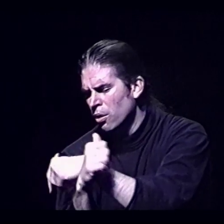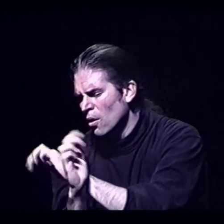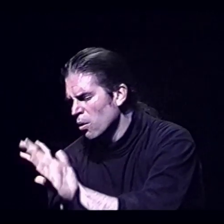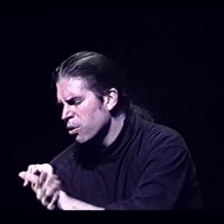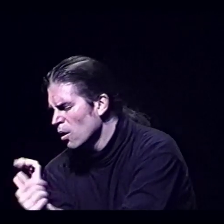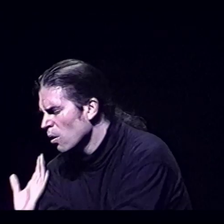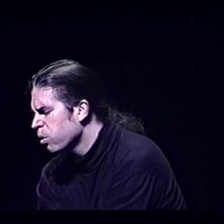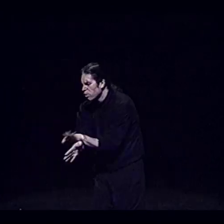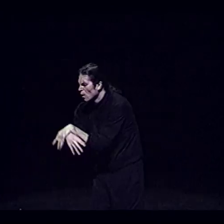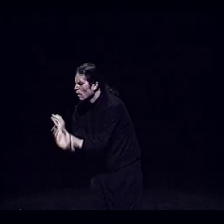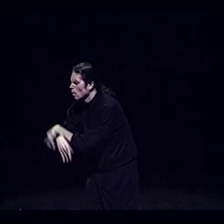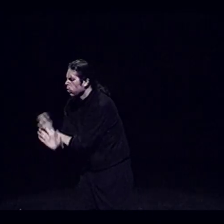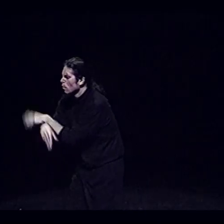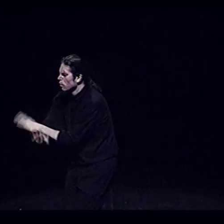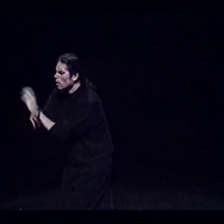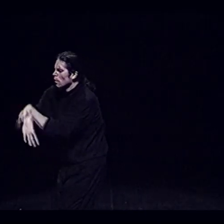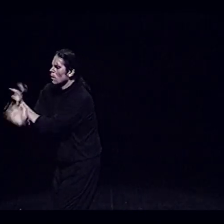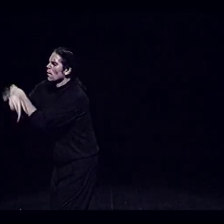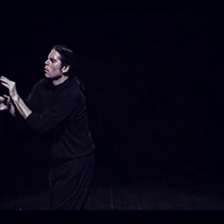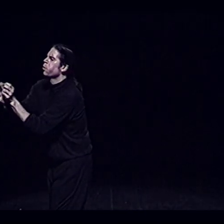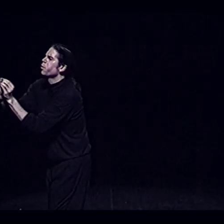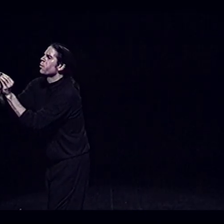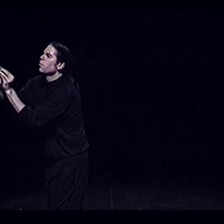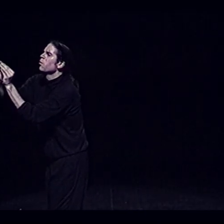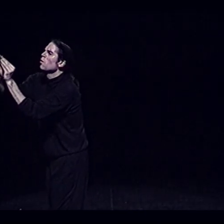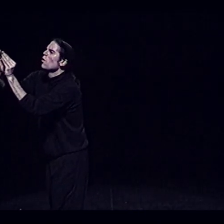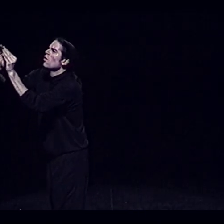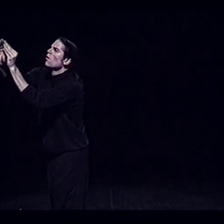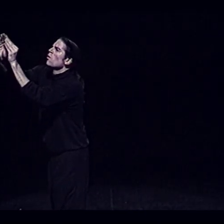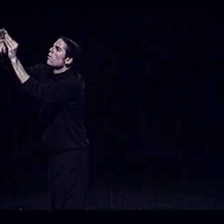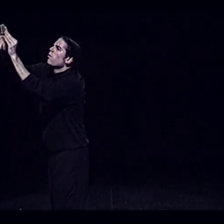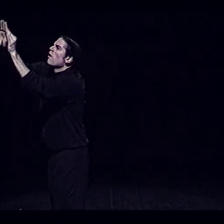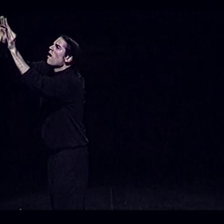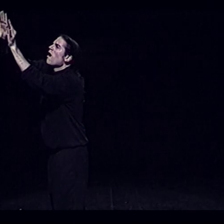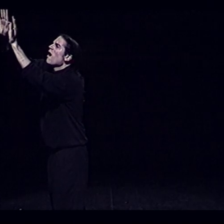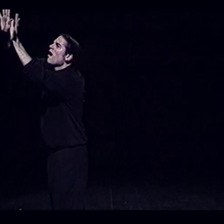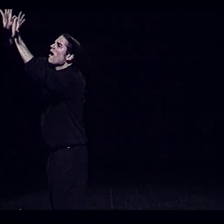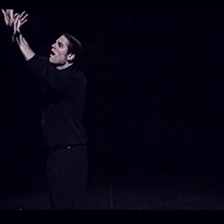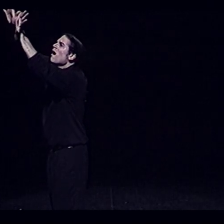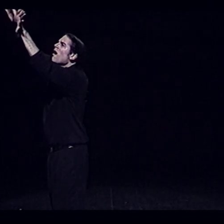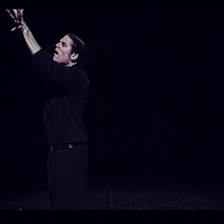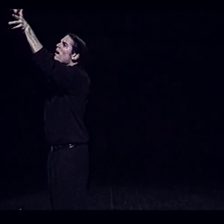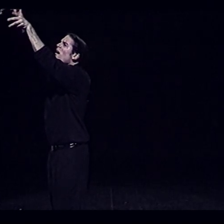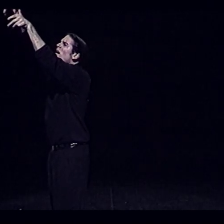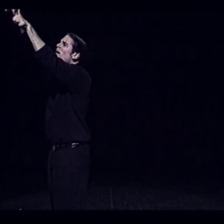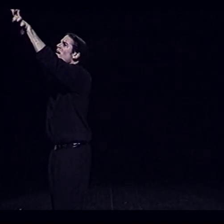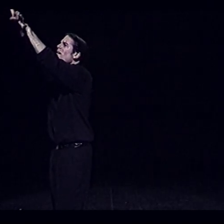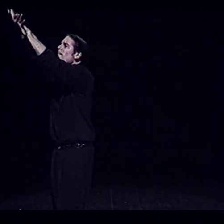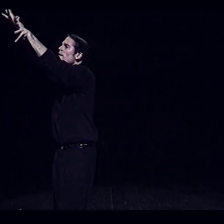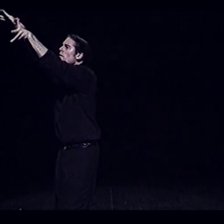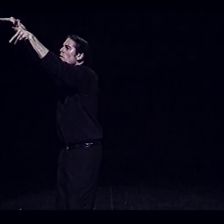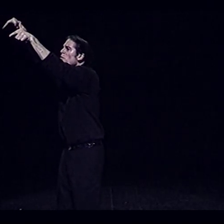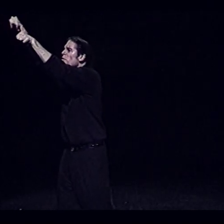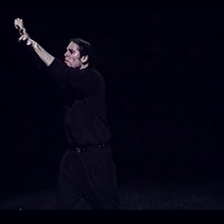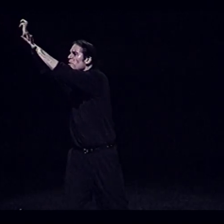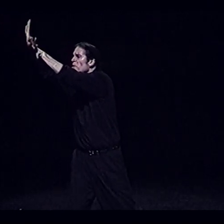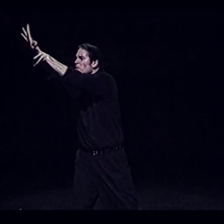Rising up towards the sourceful sun Bursting out Sun-bathed red falcon